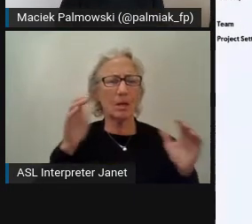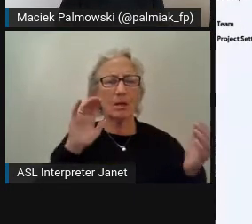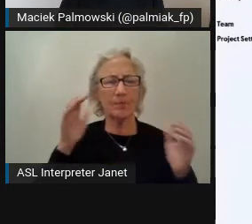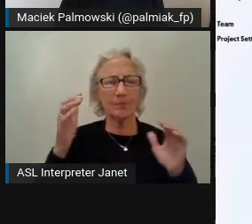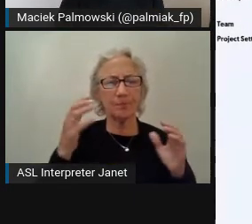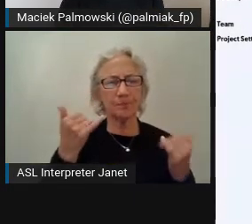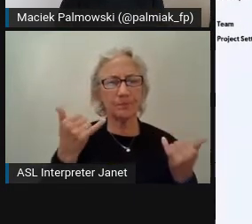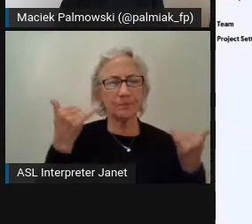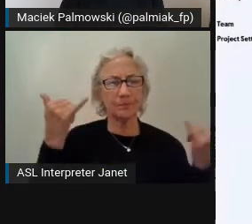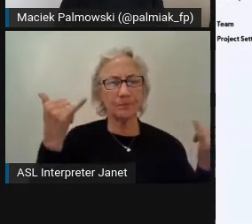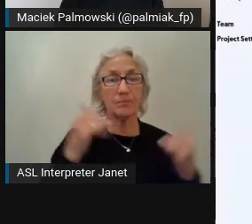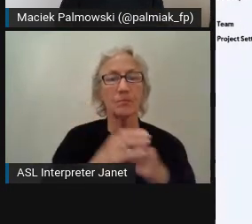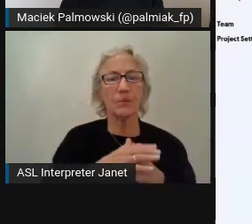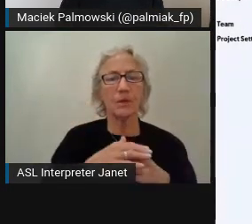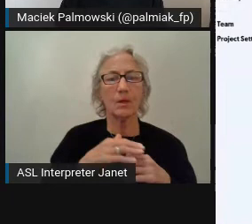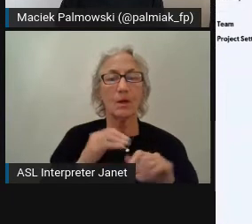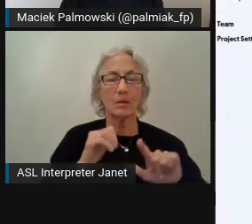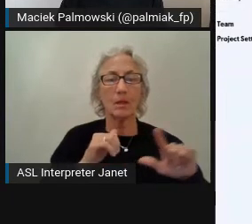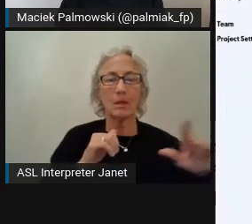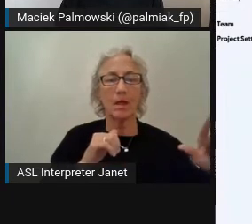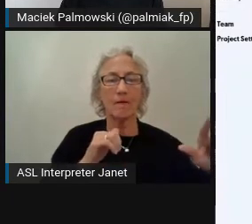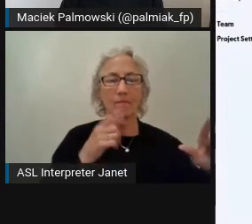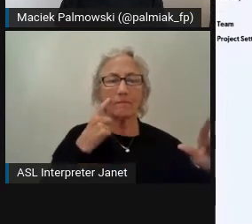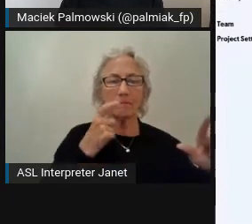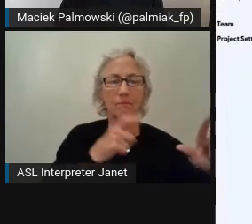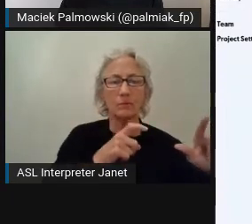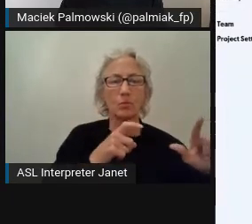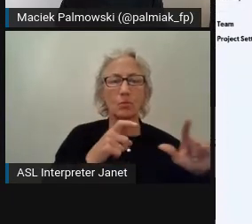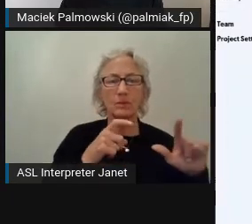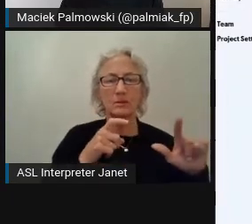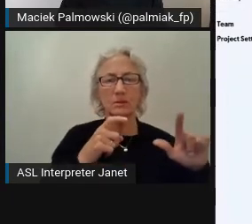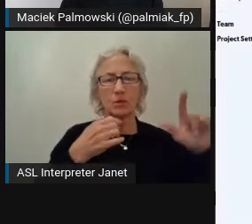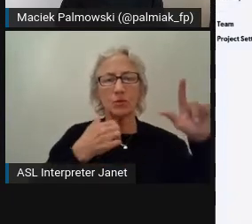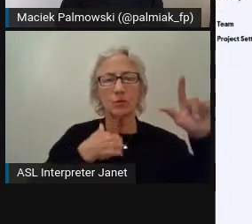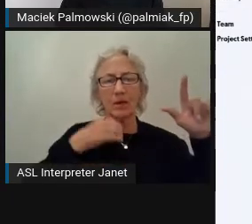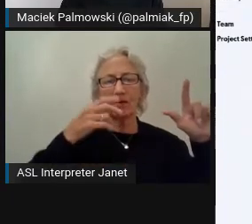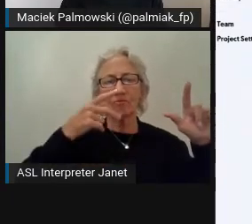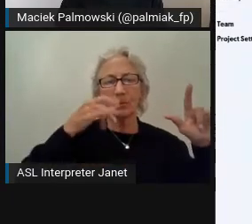On the left, we see a pipeline and on the right, we see of course X.